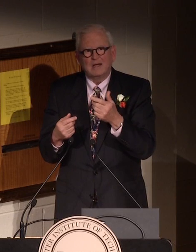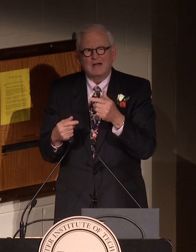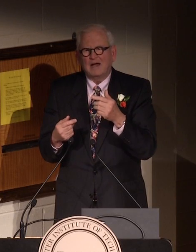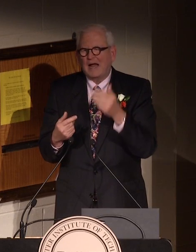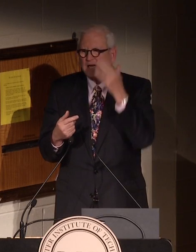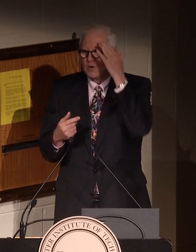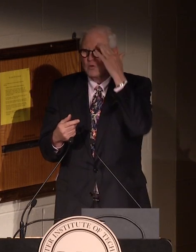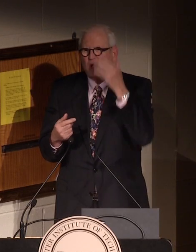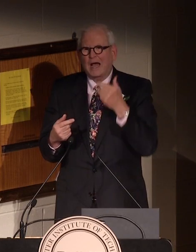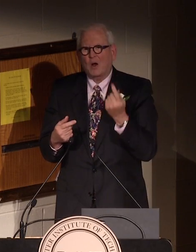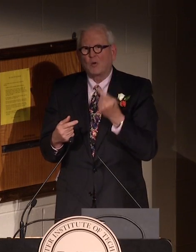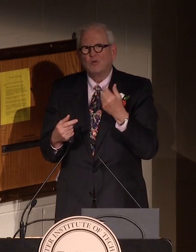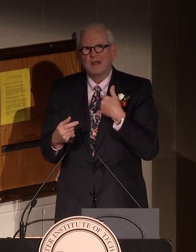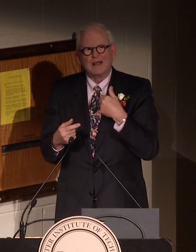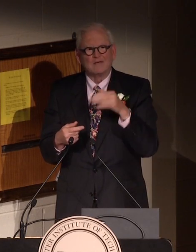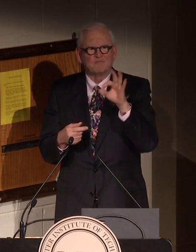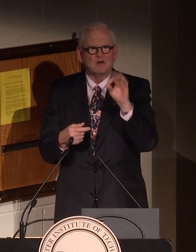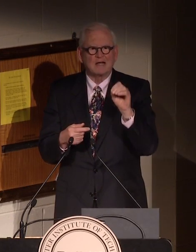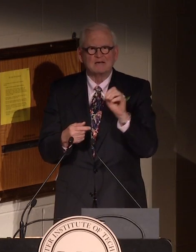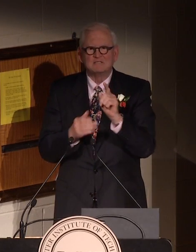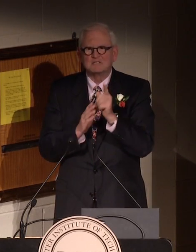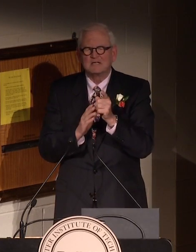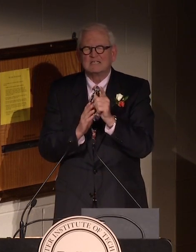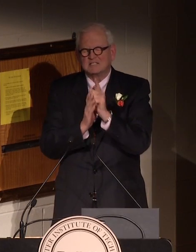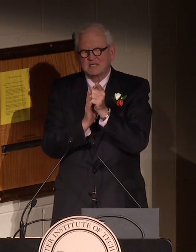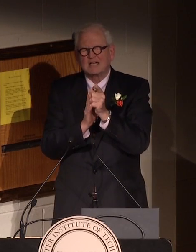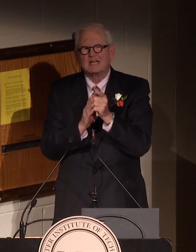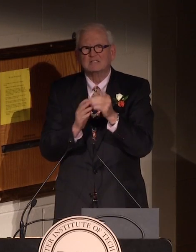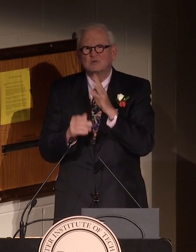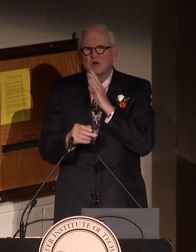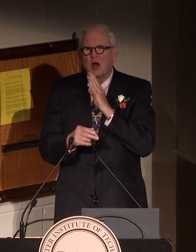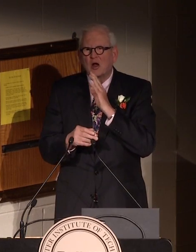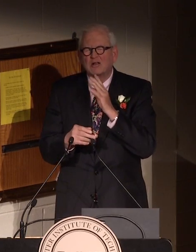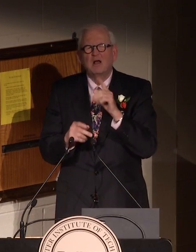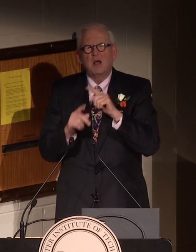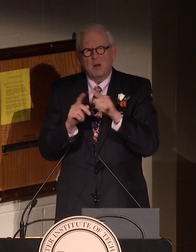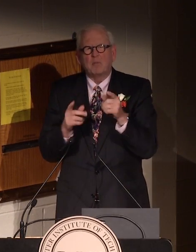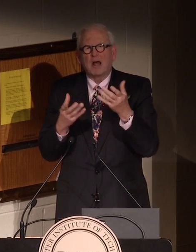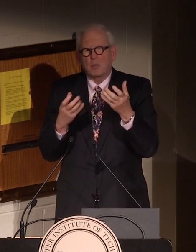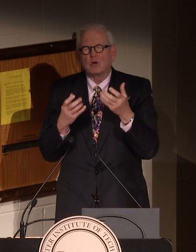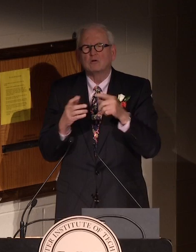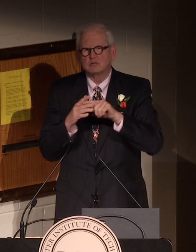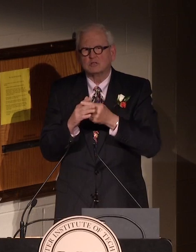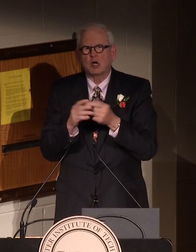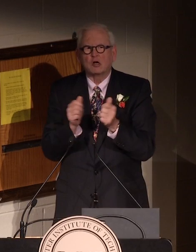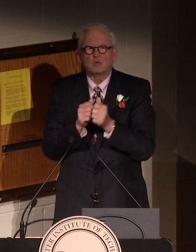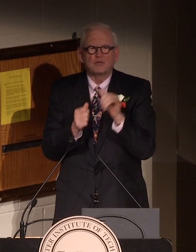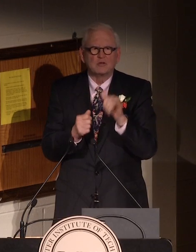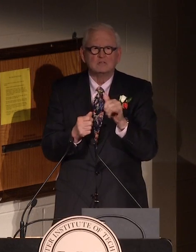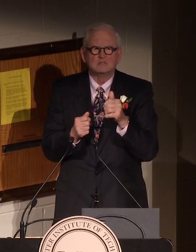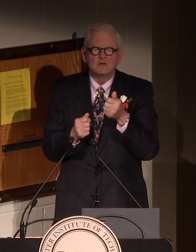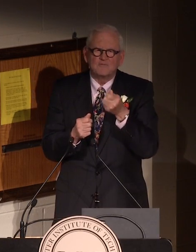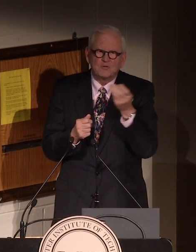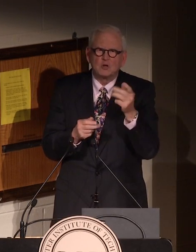There's a few people I'd like to thank. I know that I only have 90 seconds , but I would